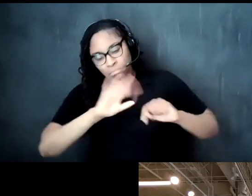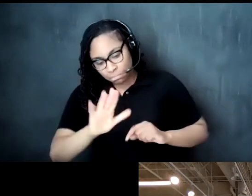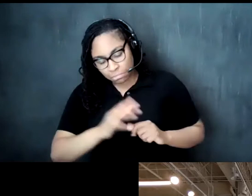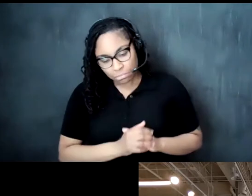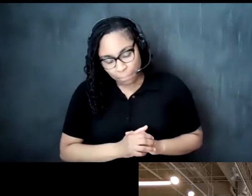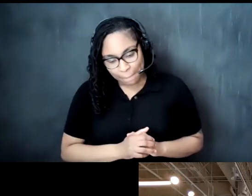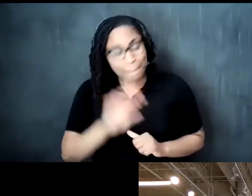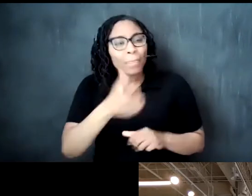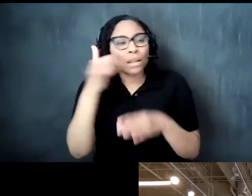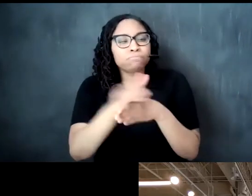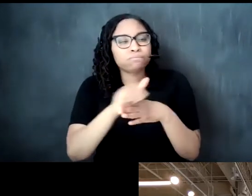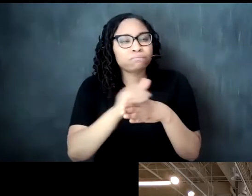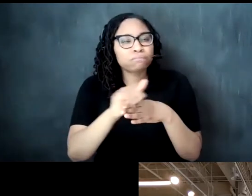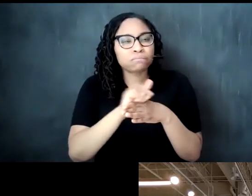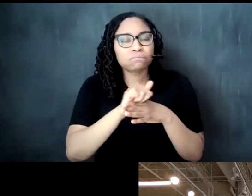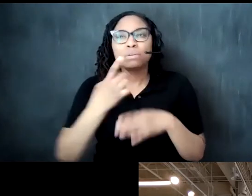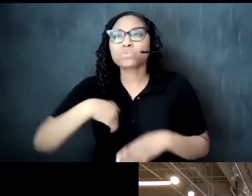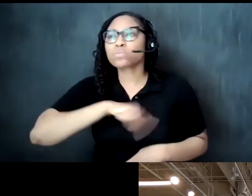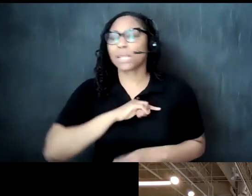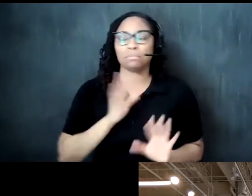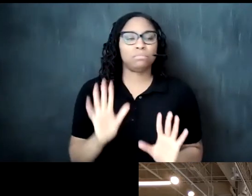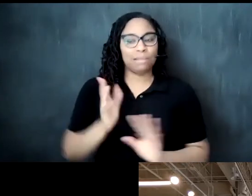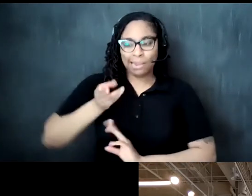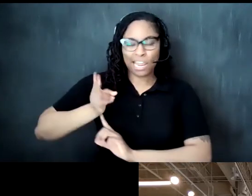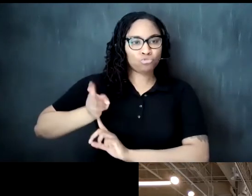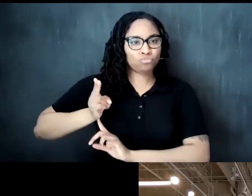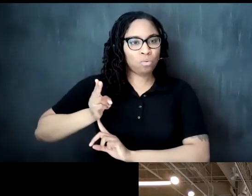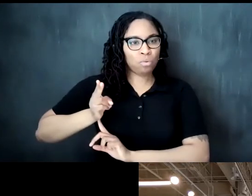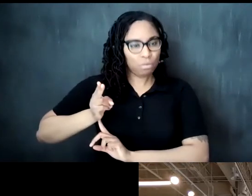we have to find where the historical context came from